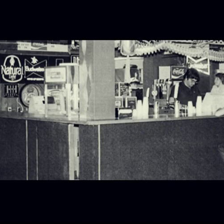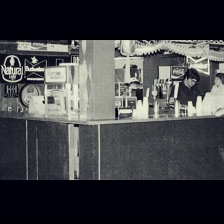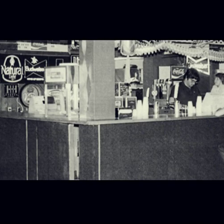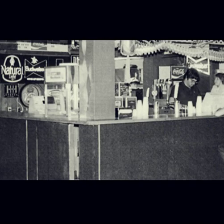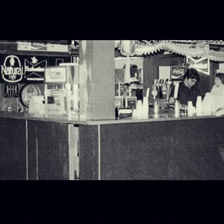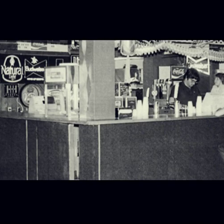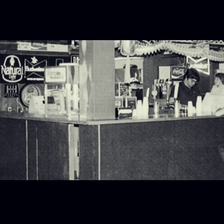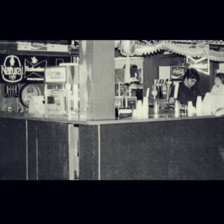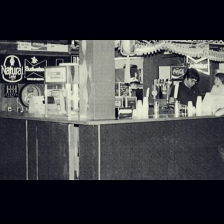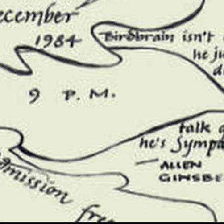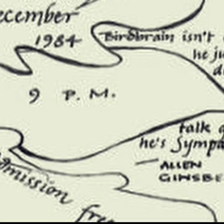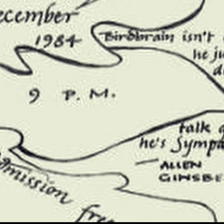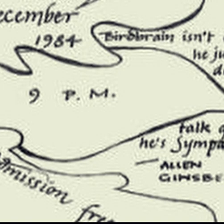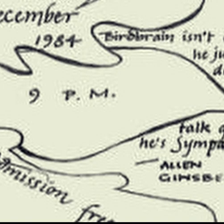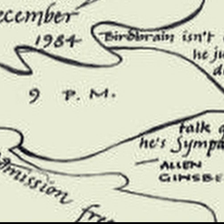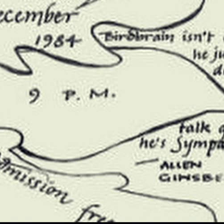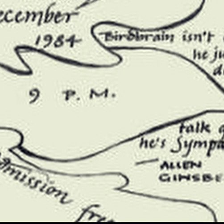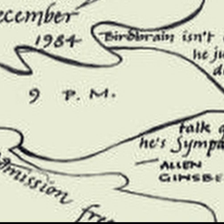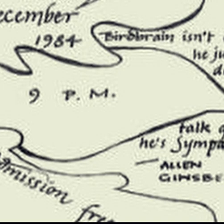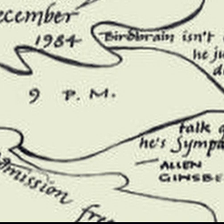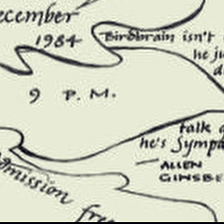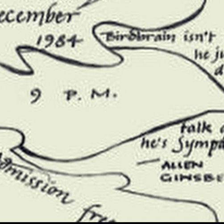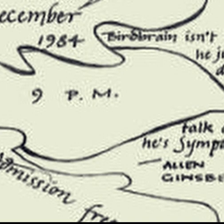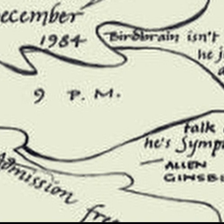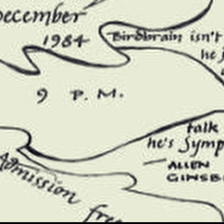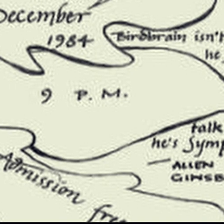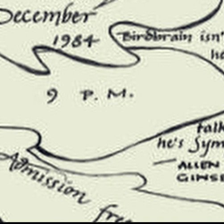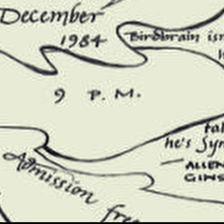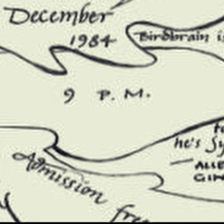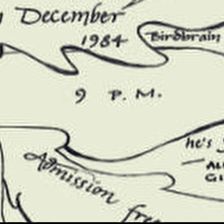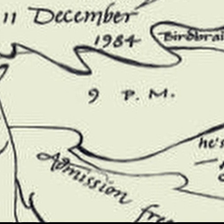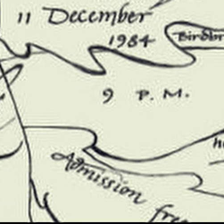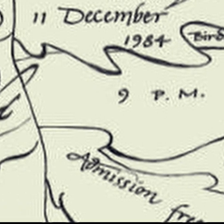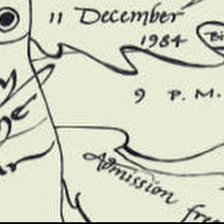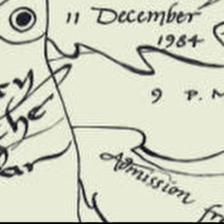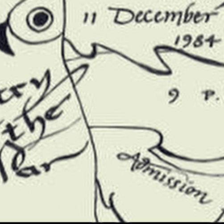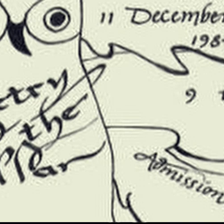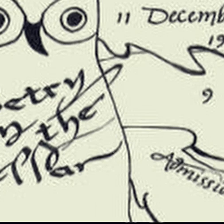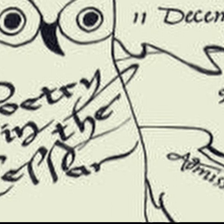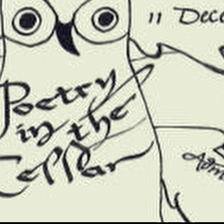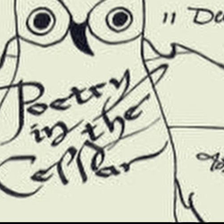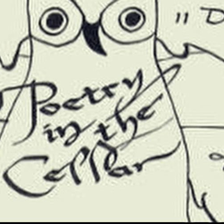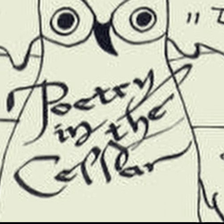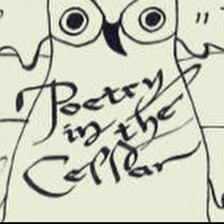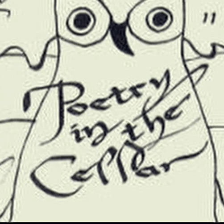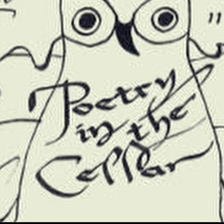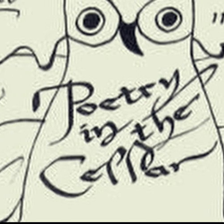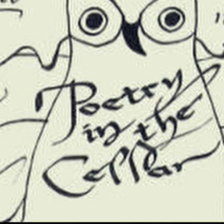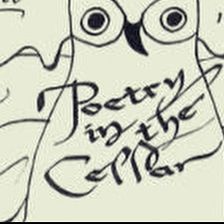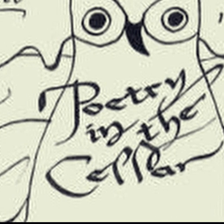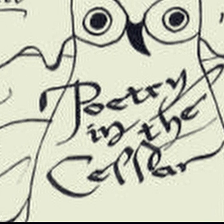There was a bar that everybody went to all the time. I think we held it on Wednesday nights. Lots of people came.